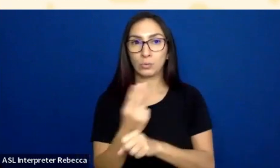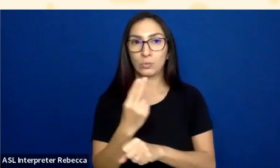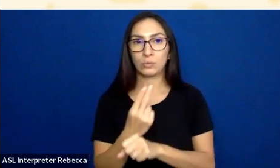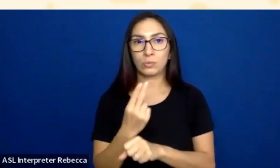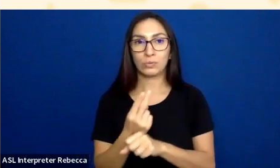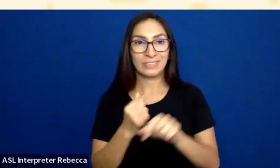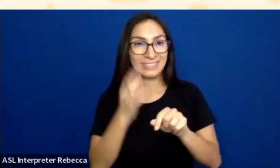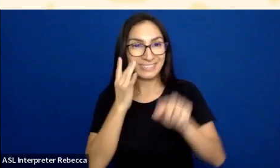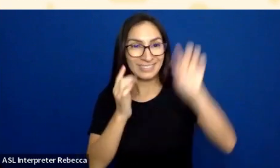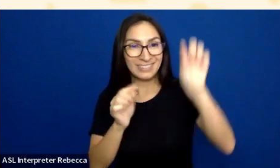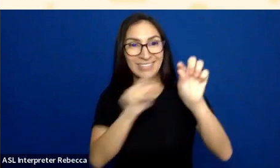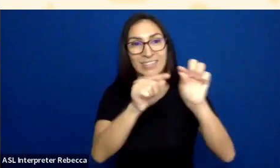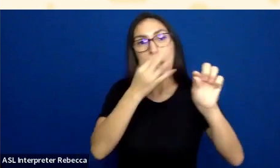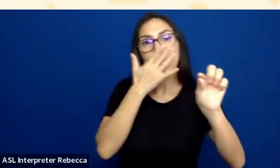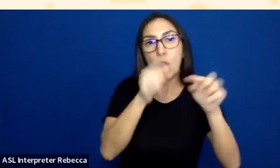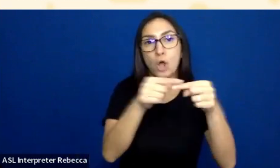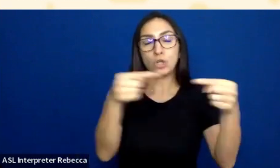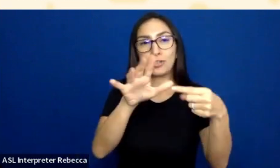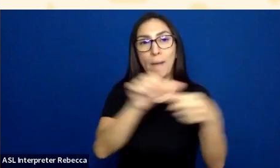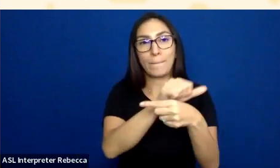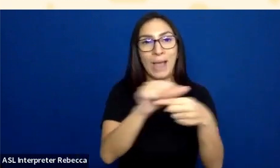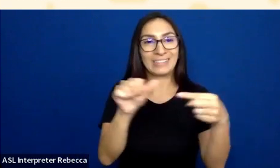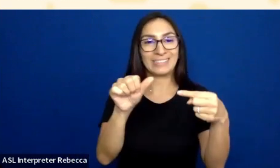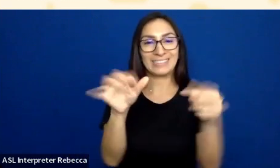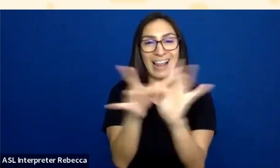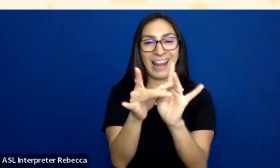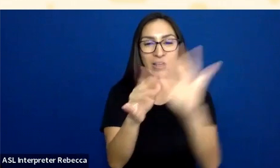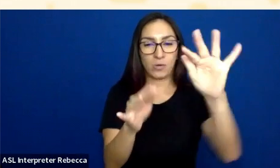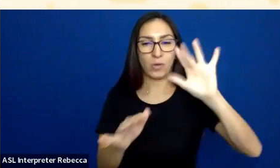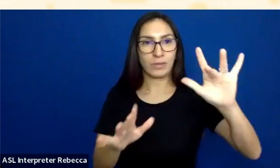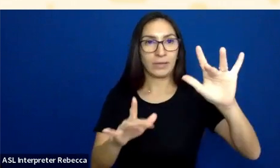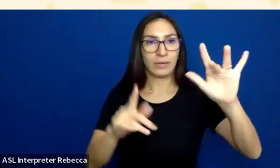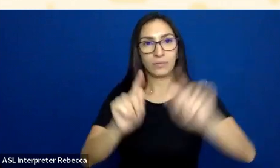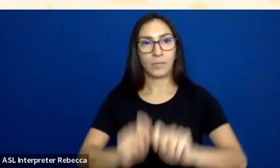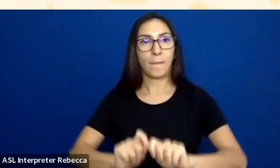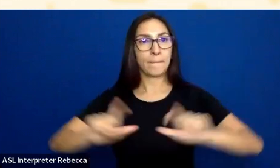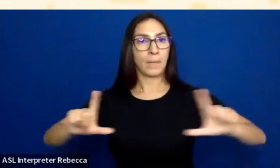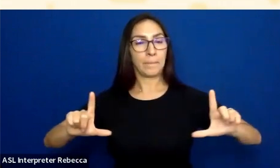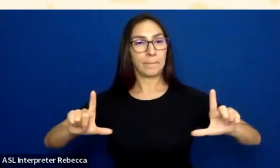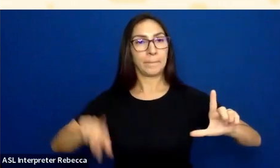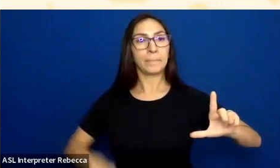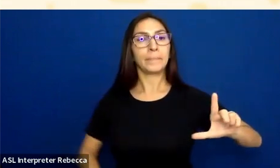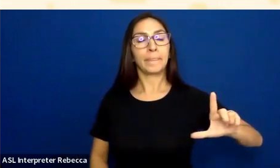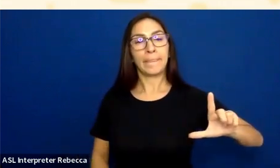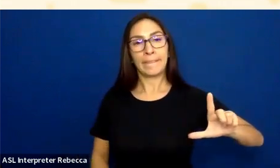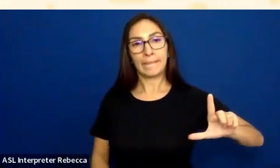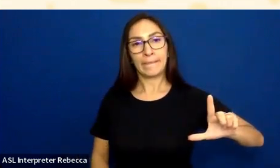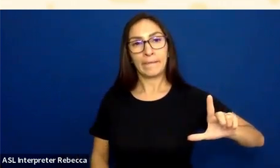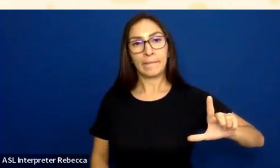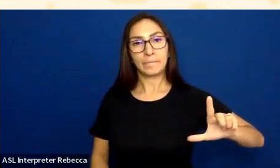and contrast practice link in this page. I'm going to make sure to put this back at its normal default size,